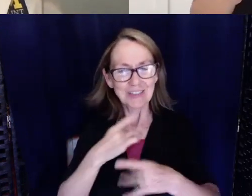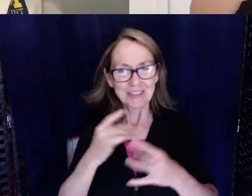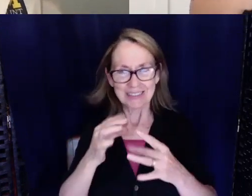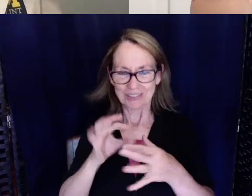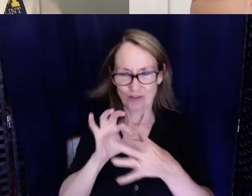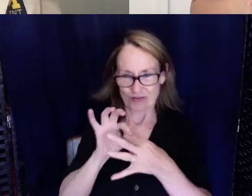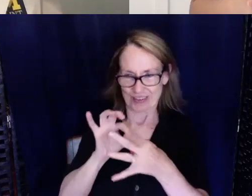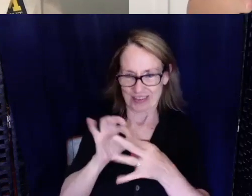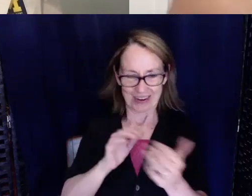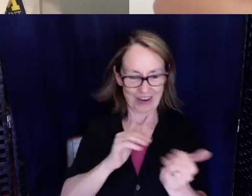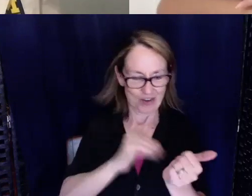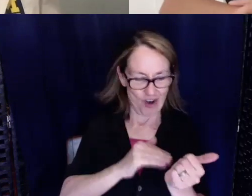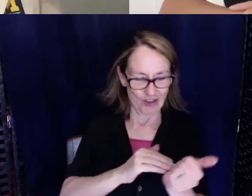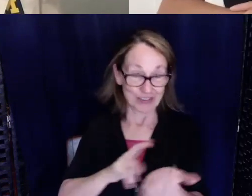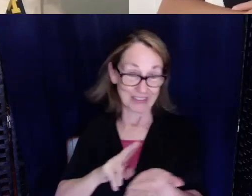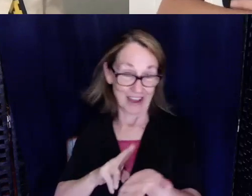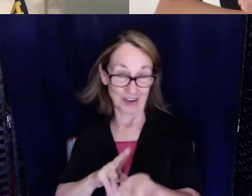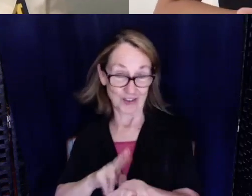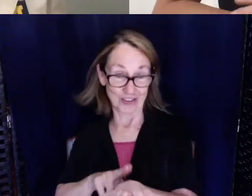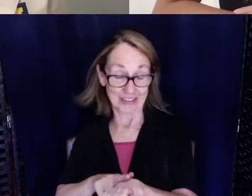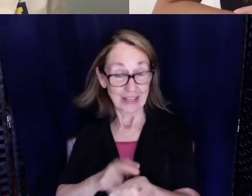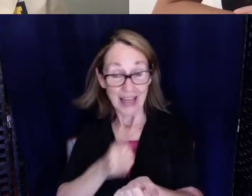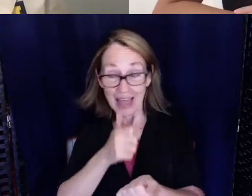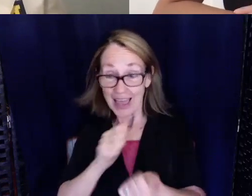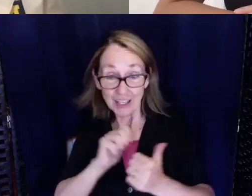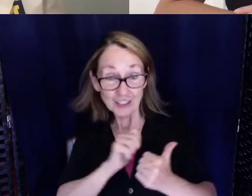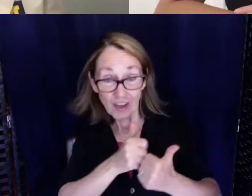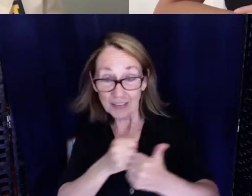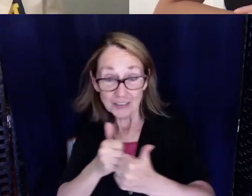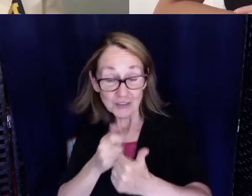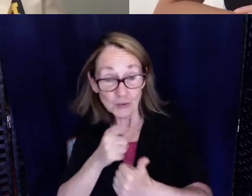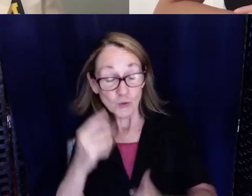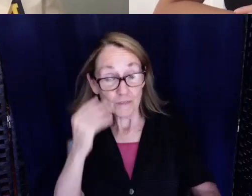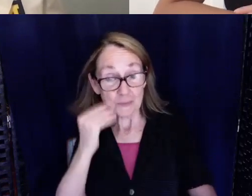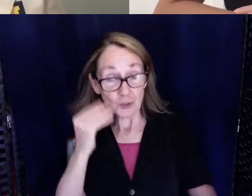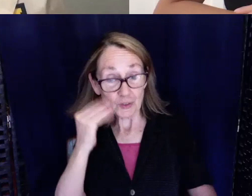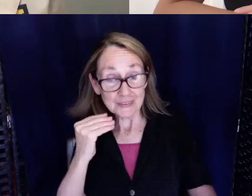and nurses. Any challenges that you've experienced